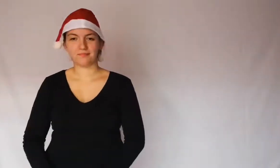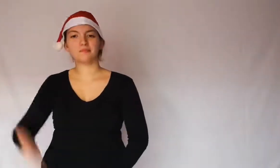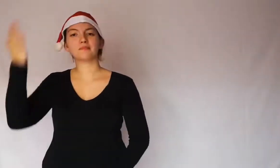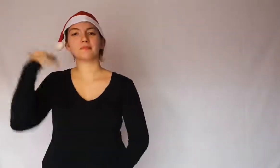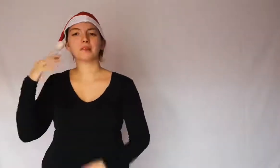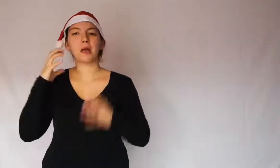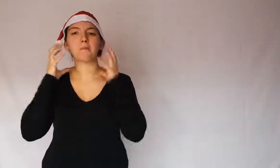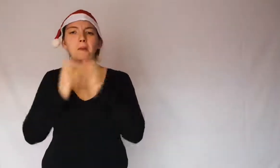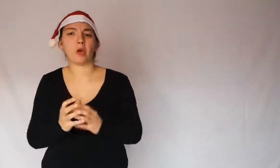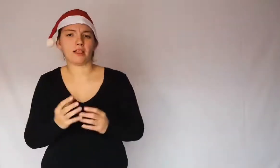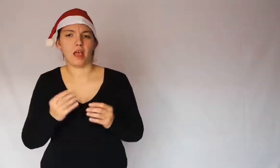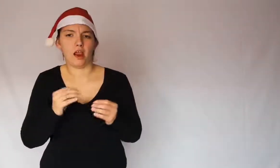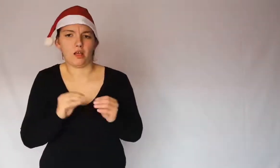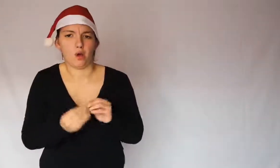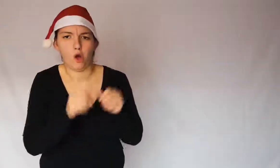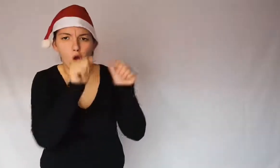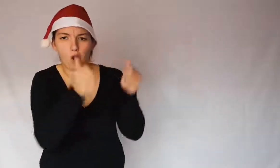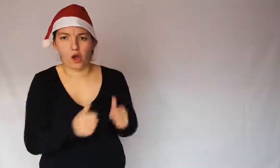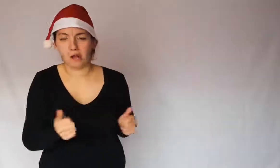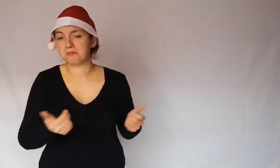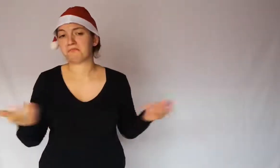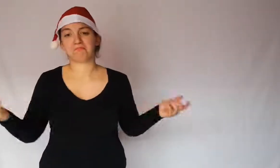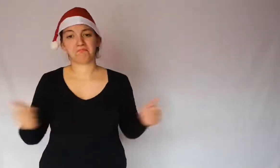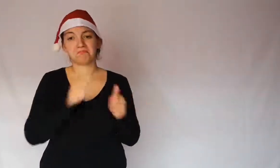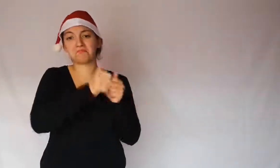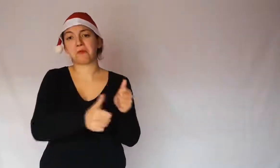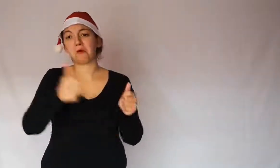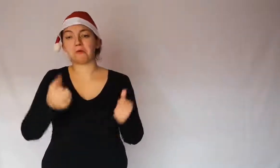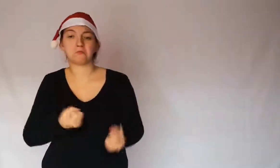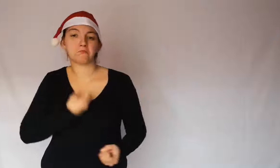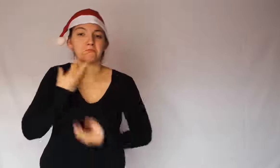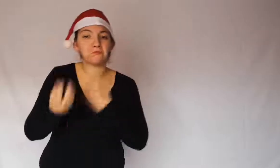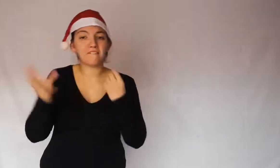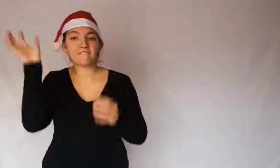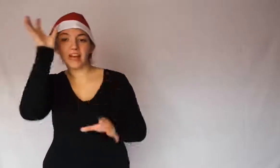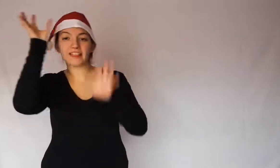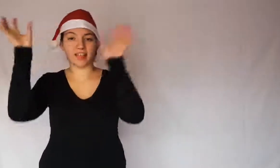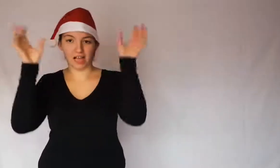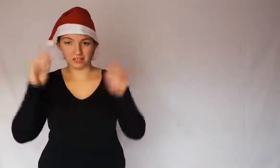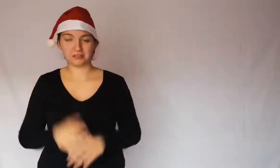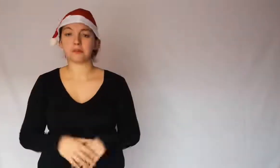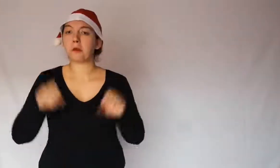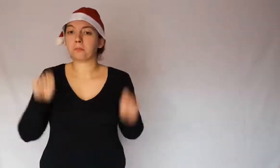How was Santa Claus before? You could be imaginative.